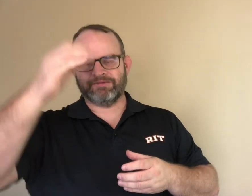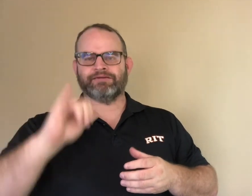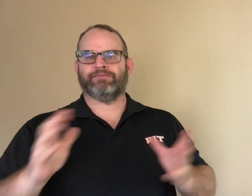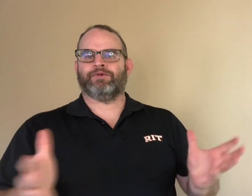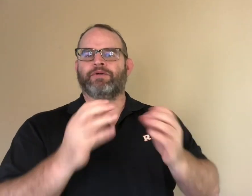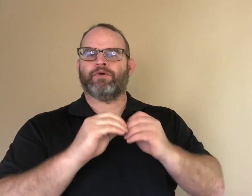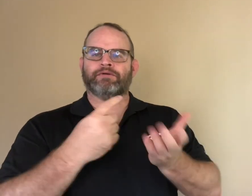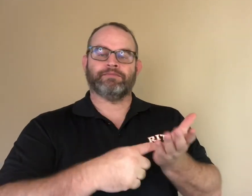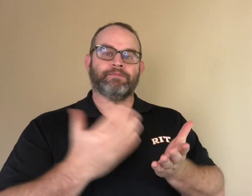Thank you!